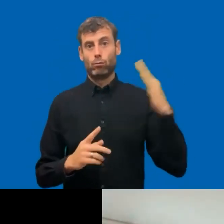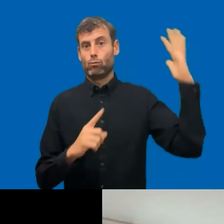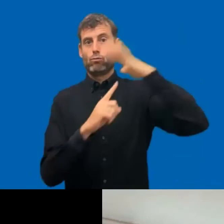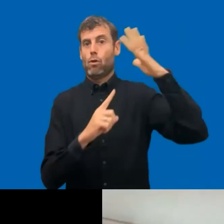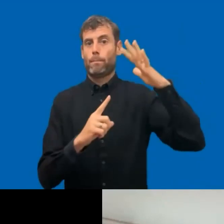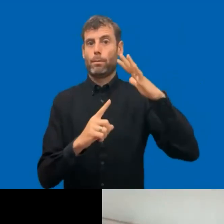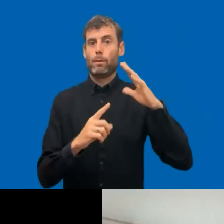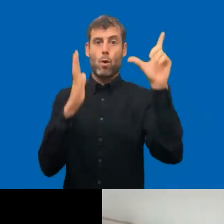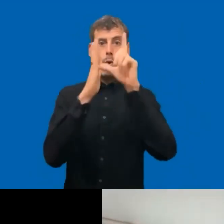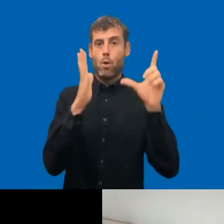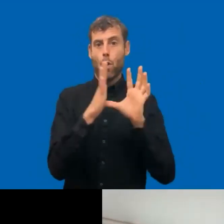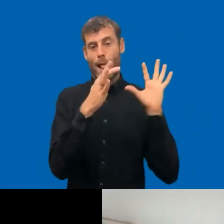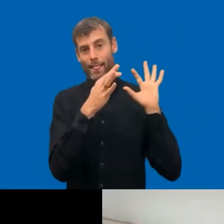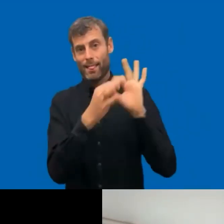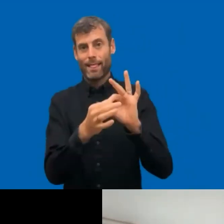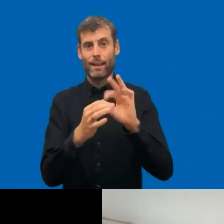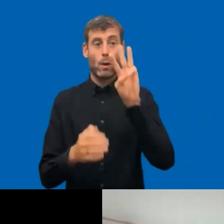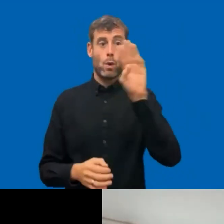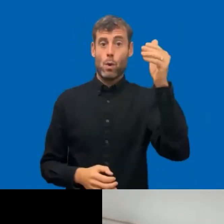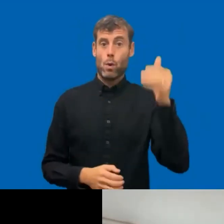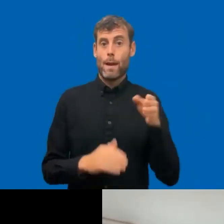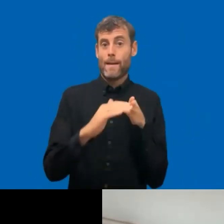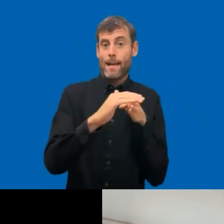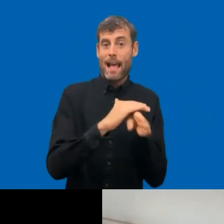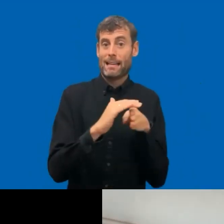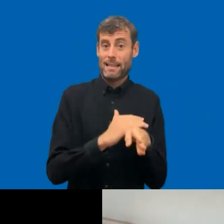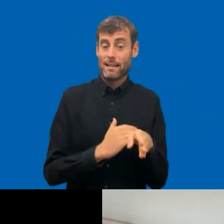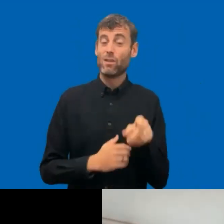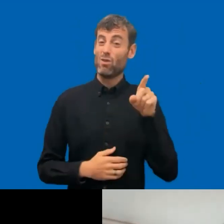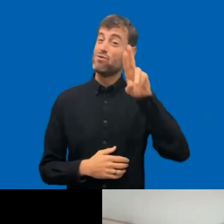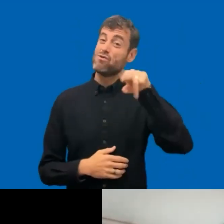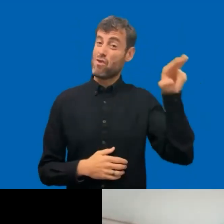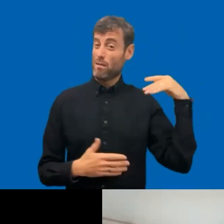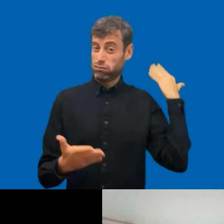the mix. I'm very pleased to introduce Malin Rygg who is the director of the department